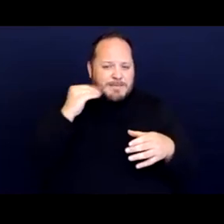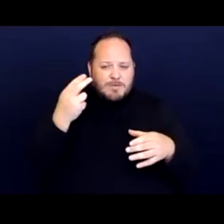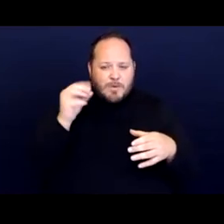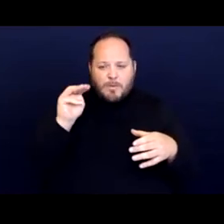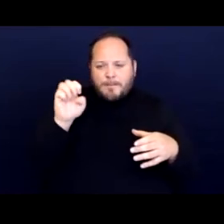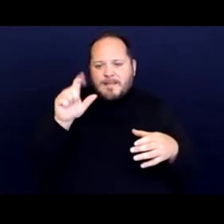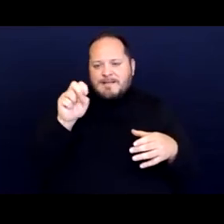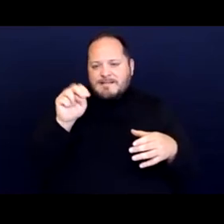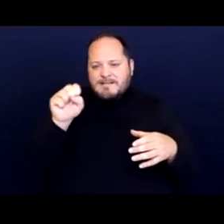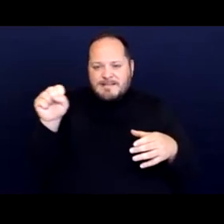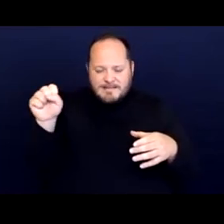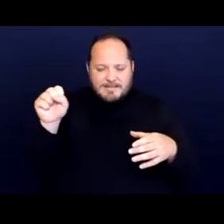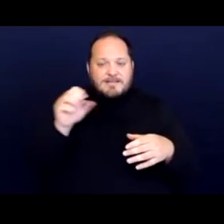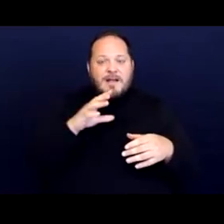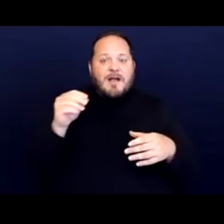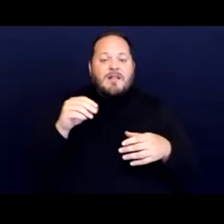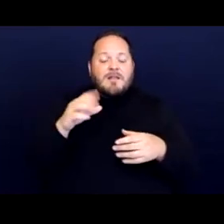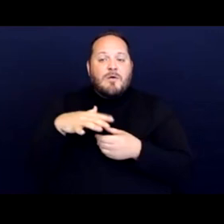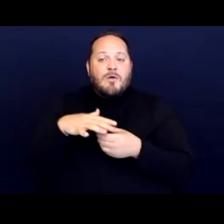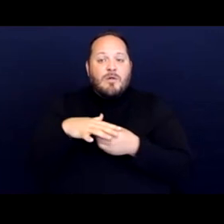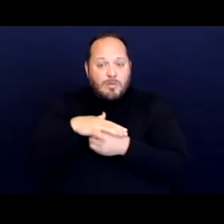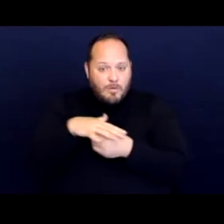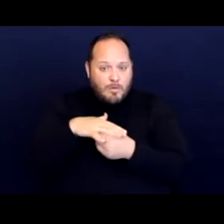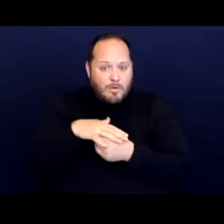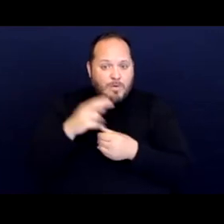and a local homelessness advocacy organization